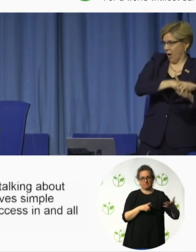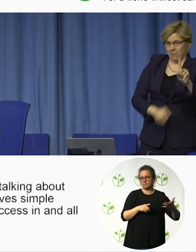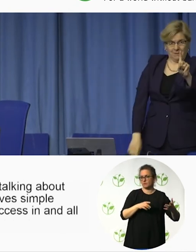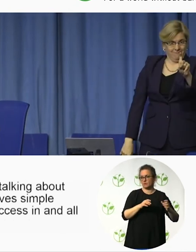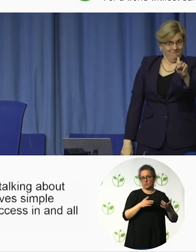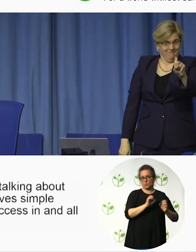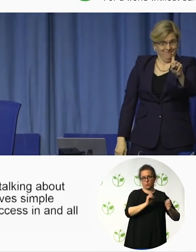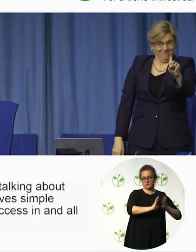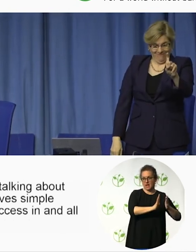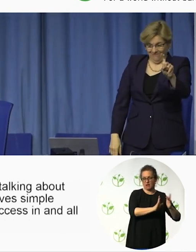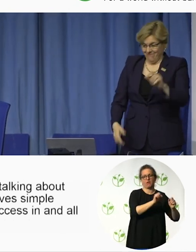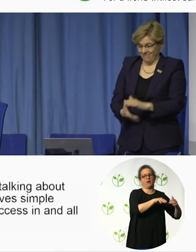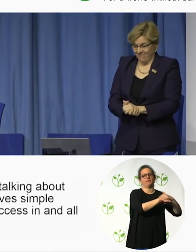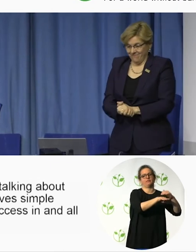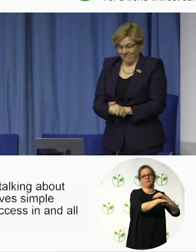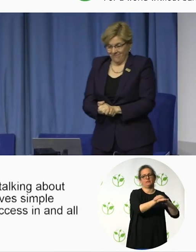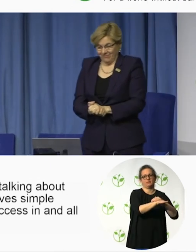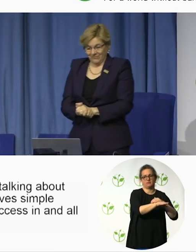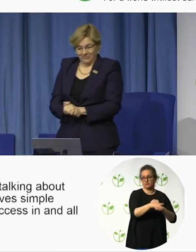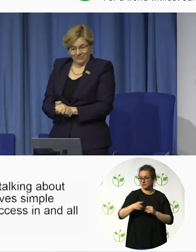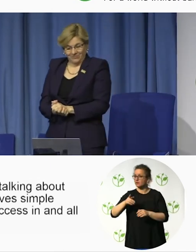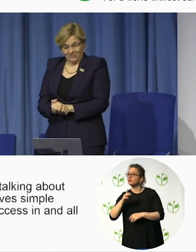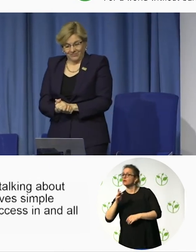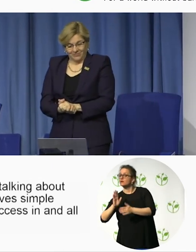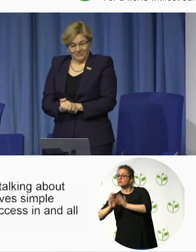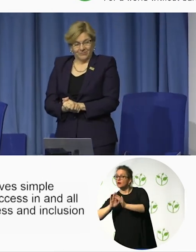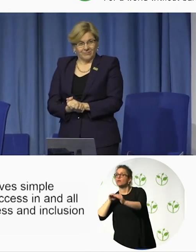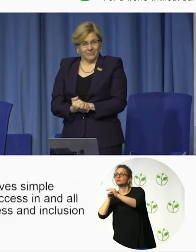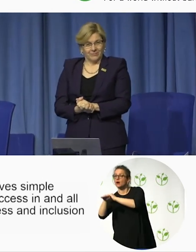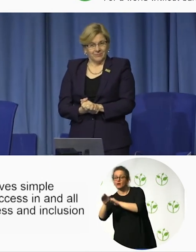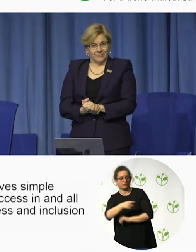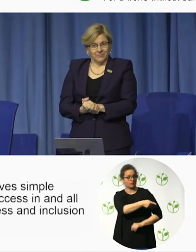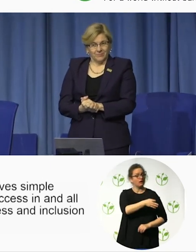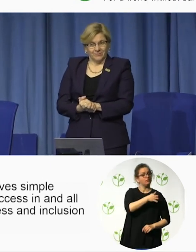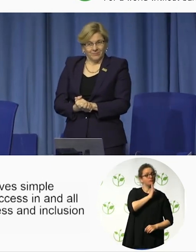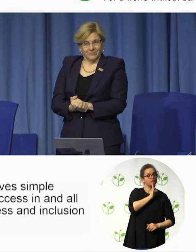And would that access and inclusion be the same as if one signing individual were within